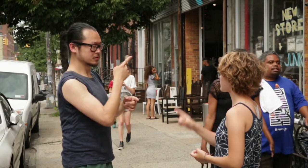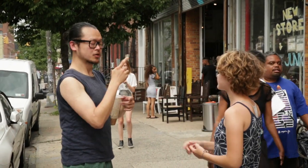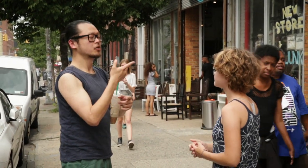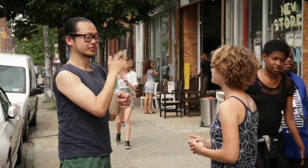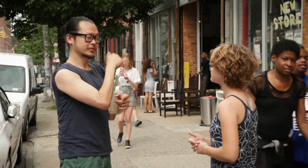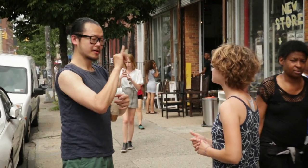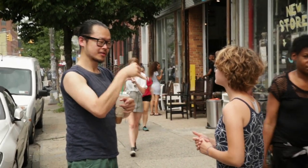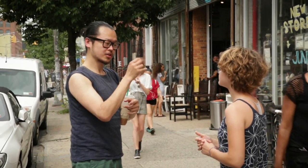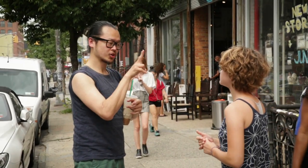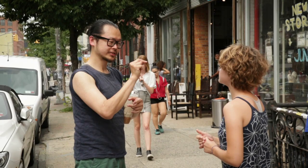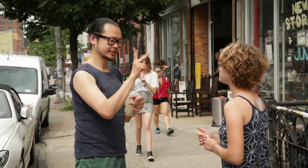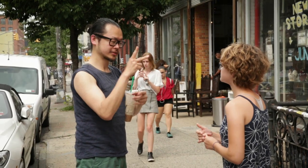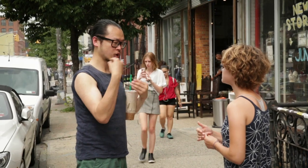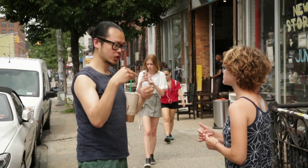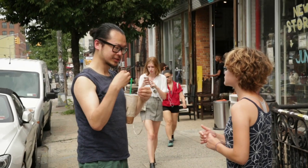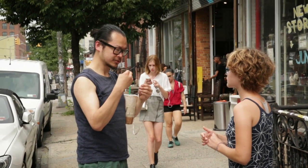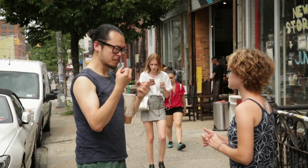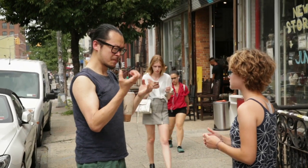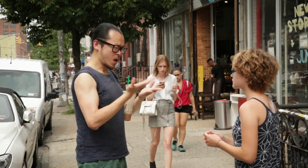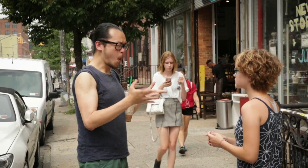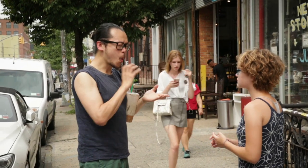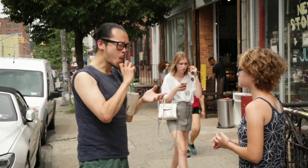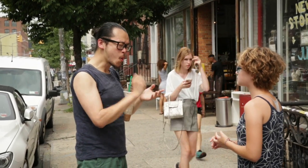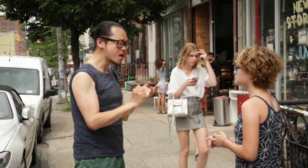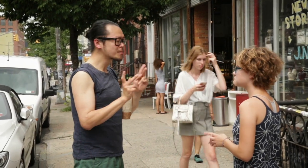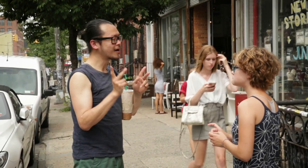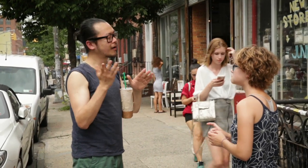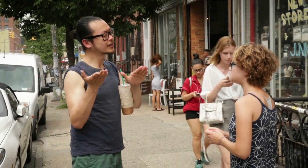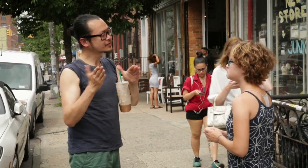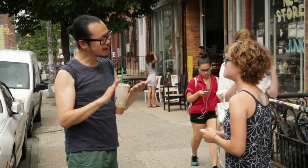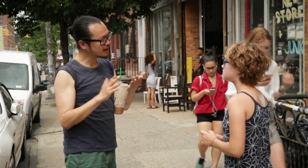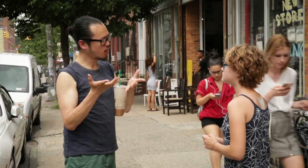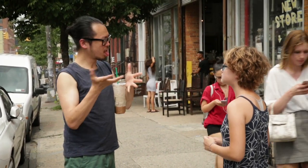I'm not sure. This is a junk store with many things.